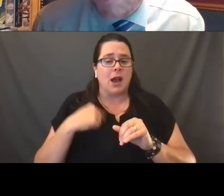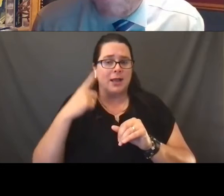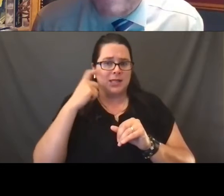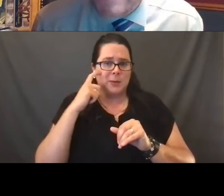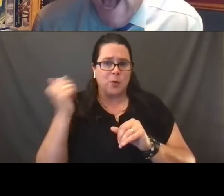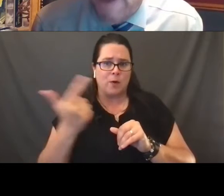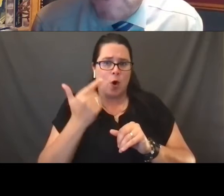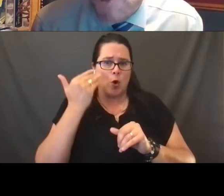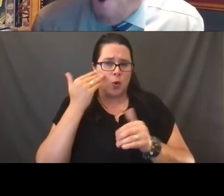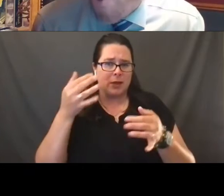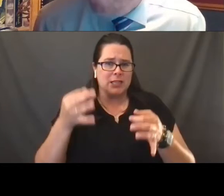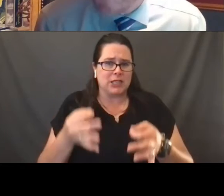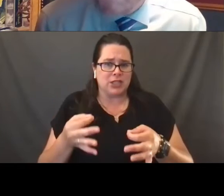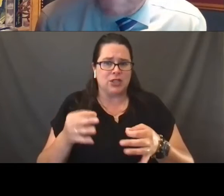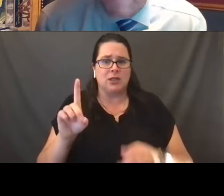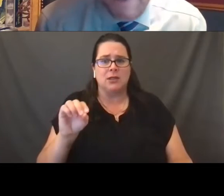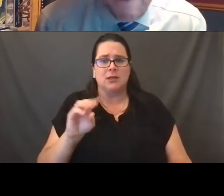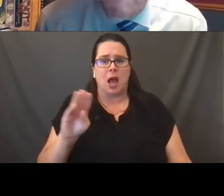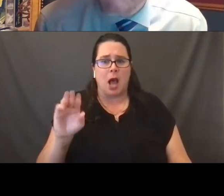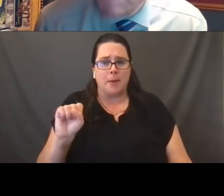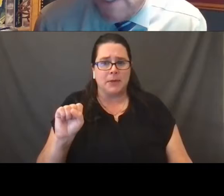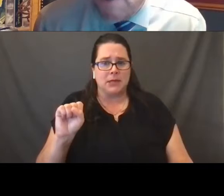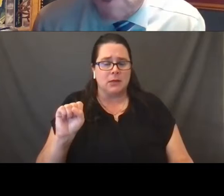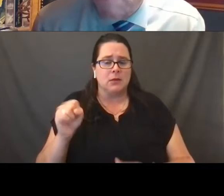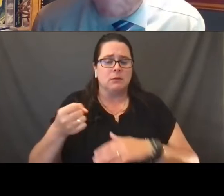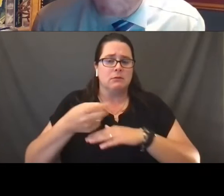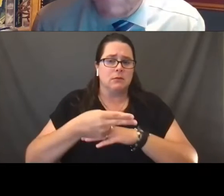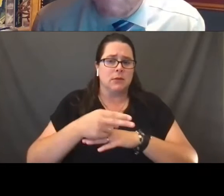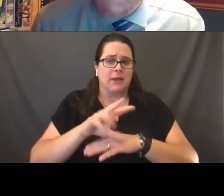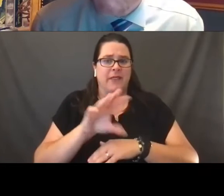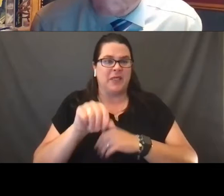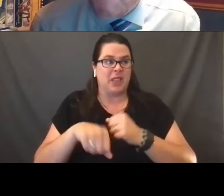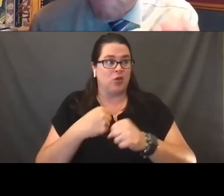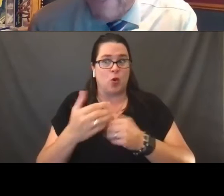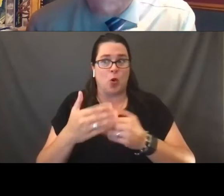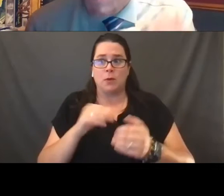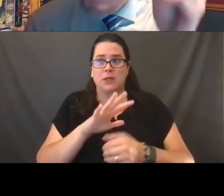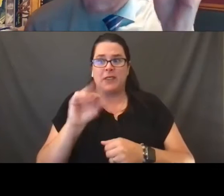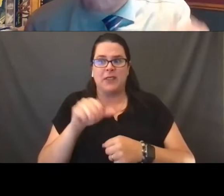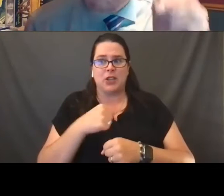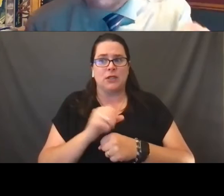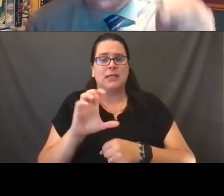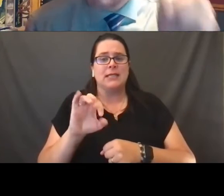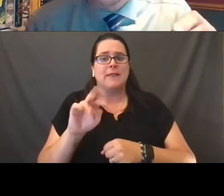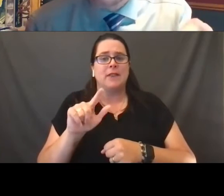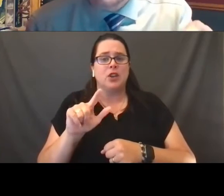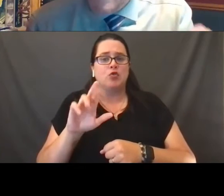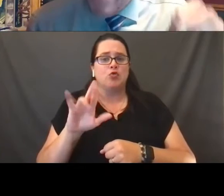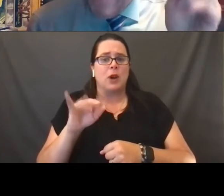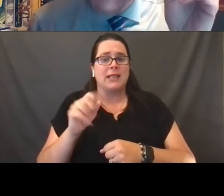is a decision in Dobbs overturning of 50 years, almost 50 years of civil rights, human rights history